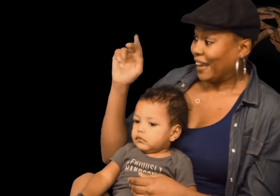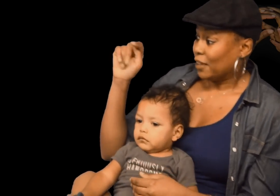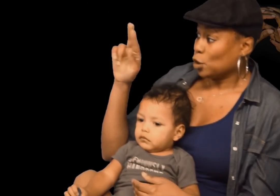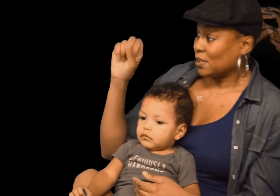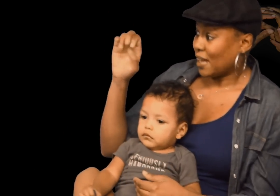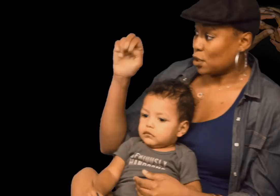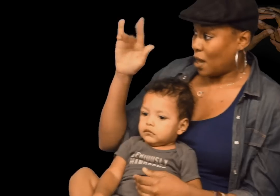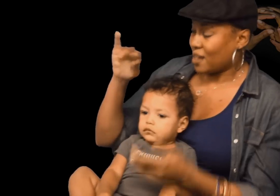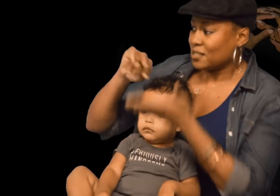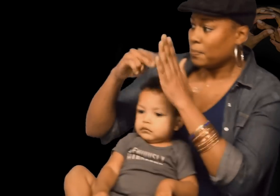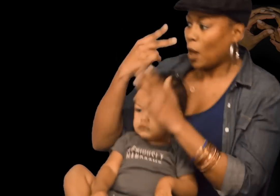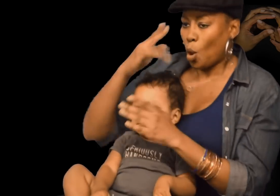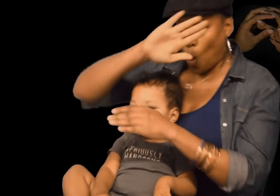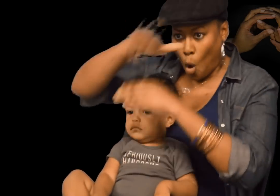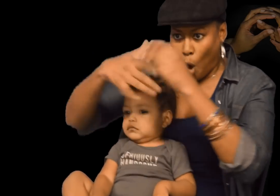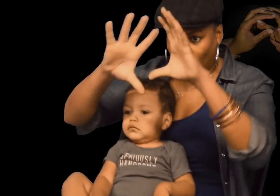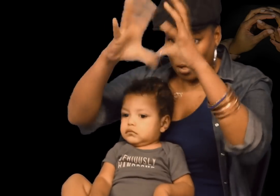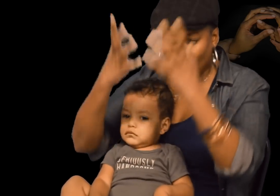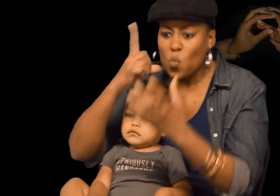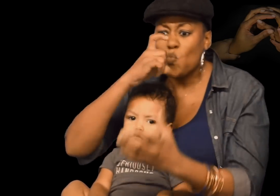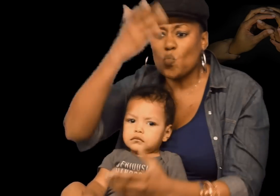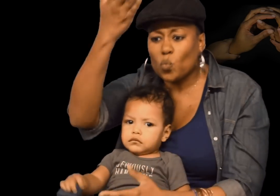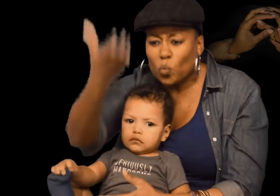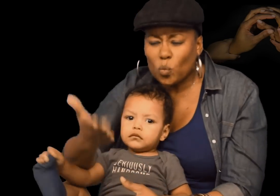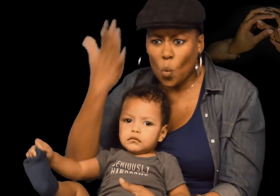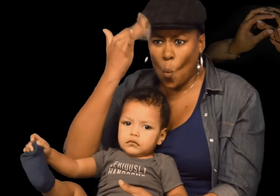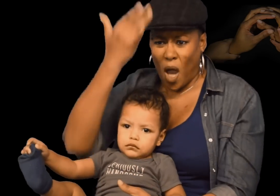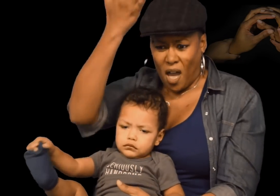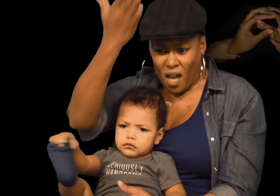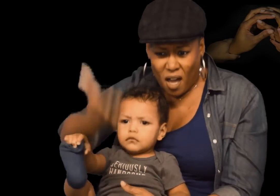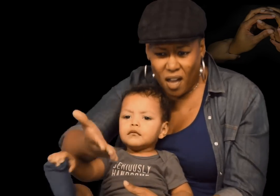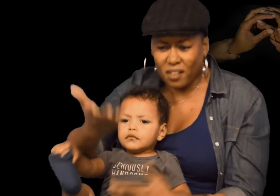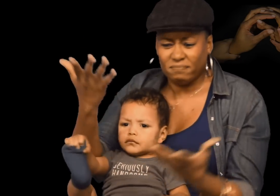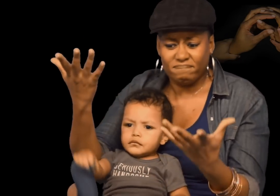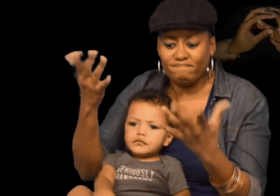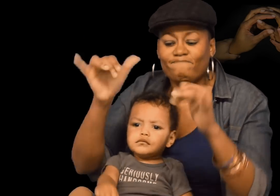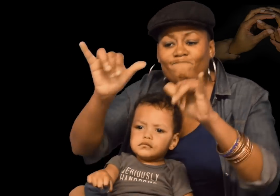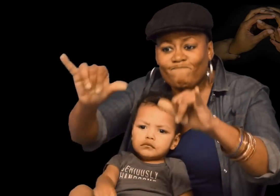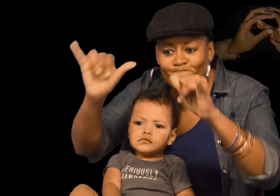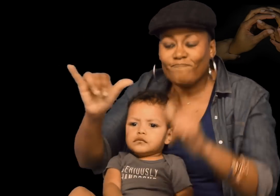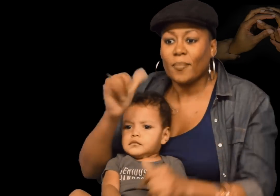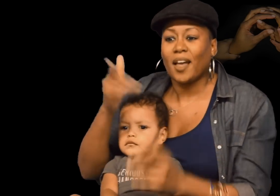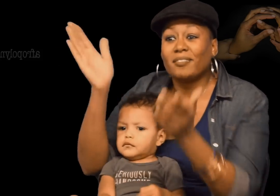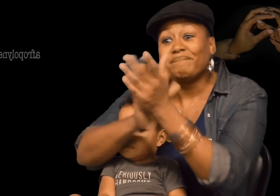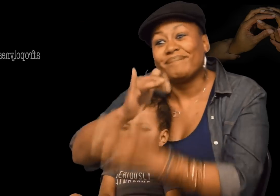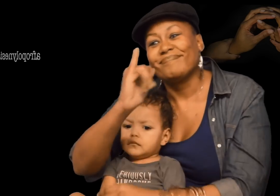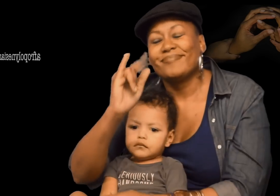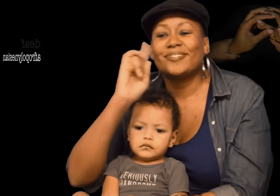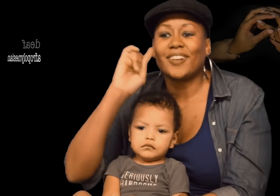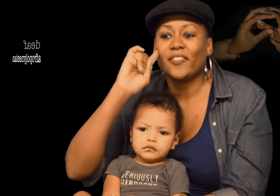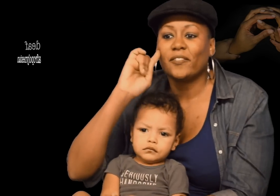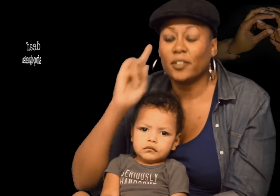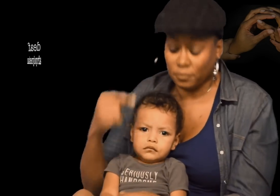Intersectionality means looking at all of a person, the whole of the person, learning about all parts of the person, what makes you who you are. Not just [clap] oh hey, we’re the same, both Deaf.